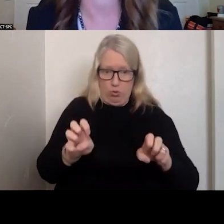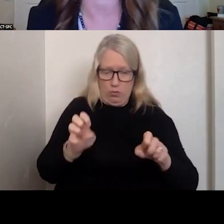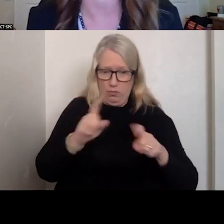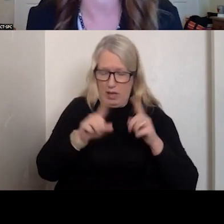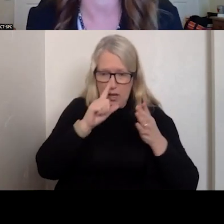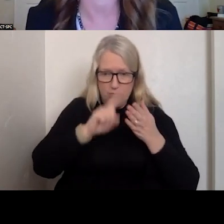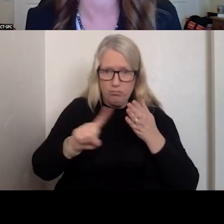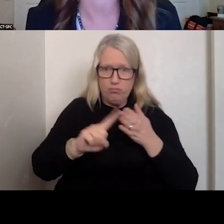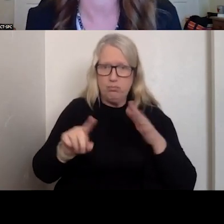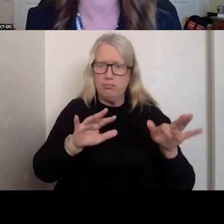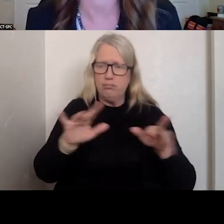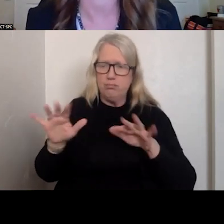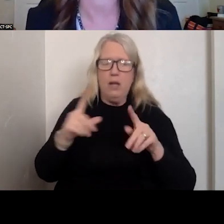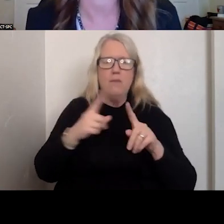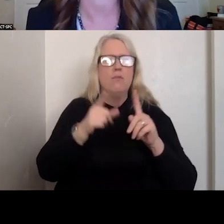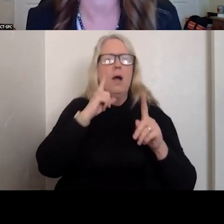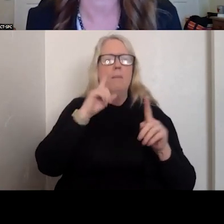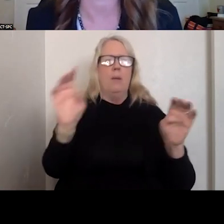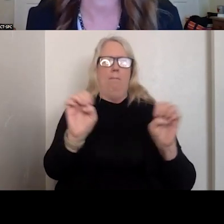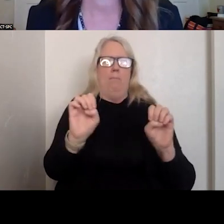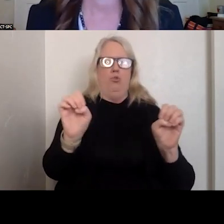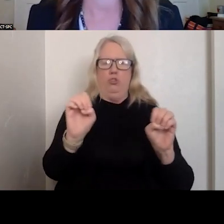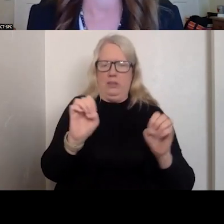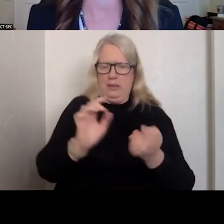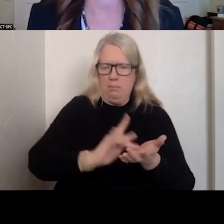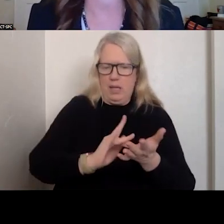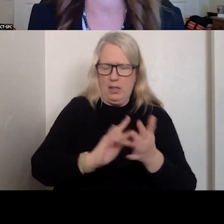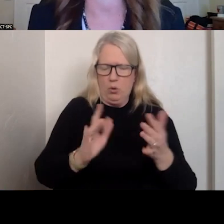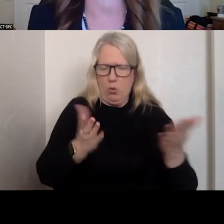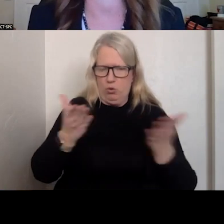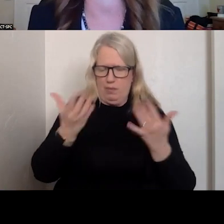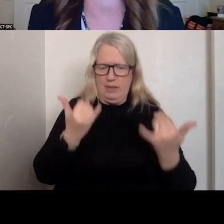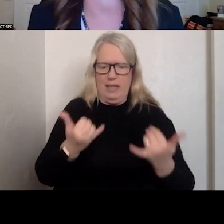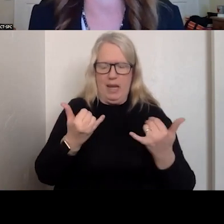EXPECT FROM THE EMERGENCY SERVICES TODAY, MY GUESS IS THERE A